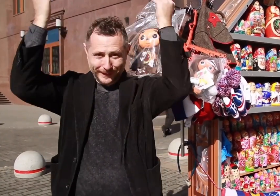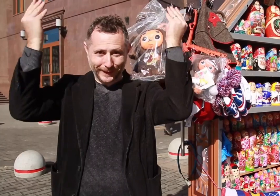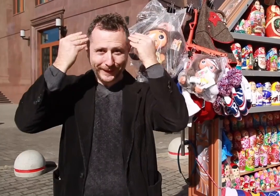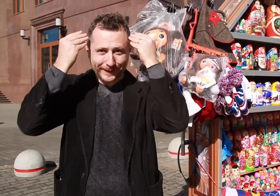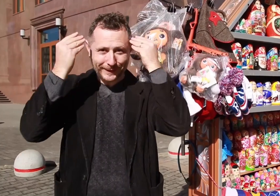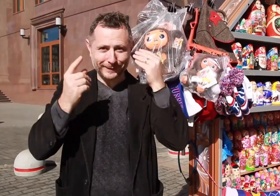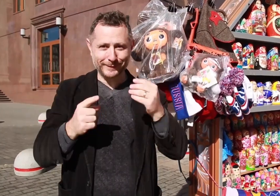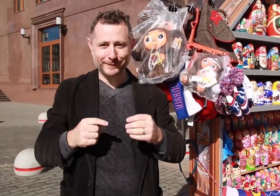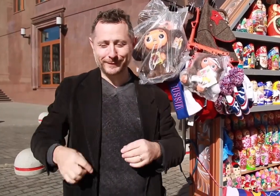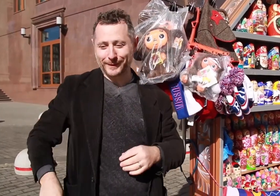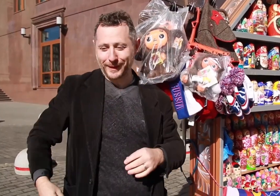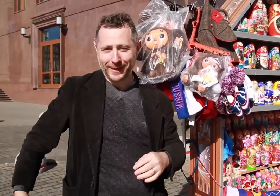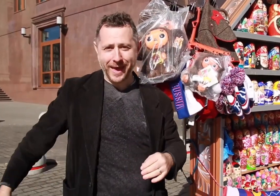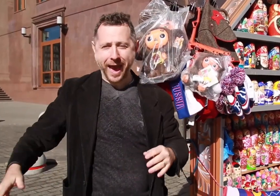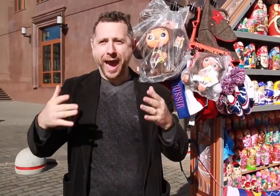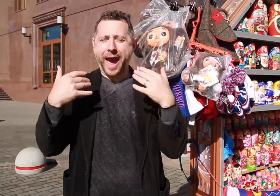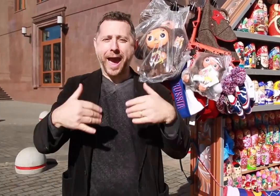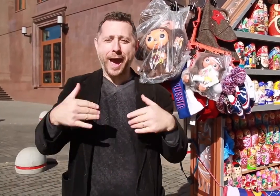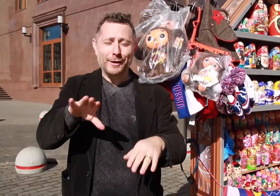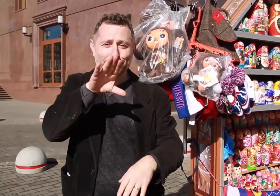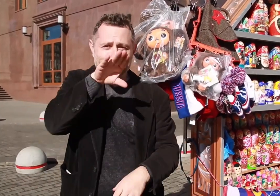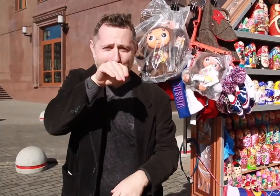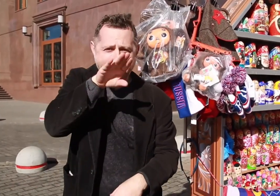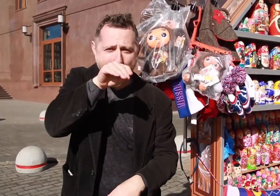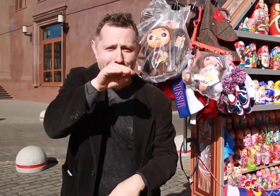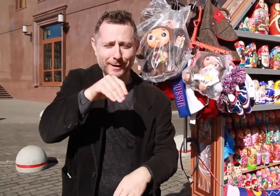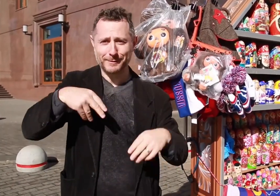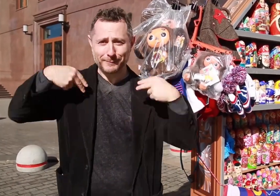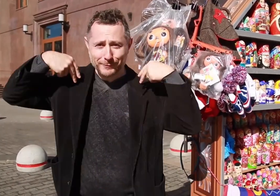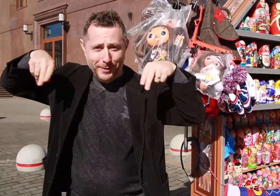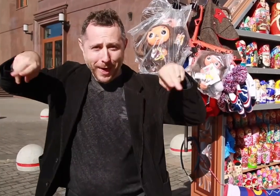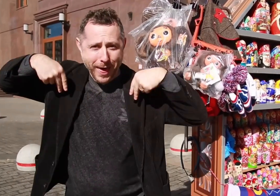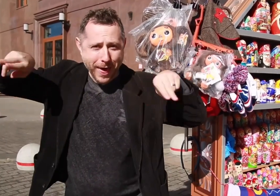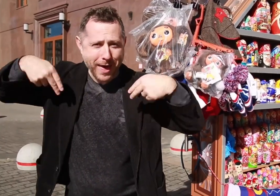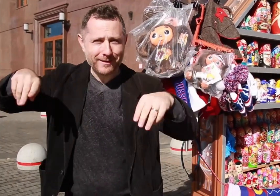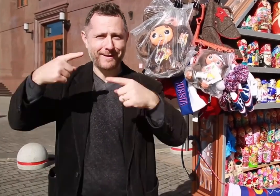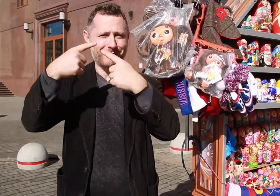and other famous children’s characters are popular in